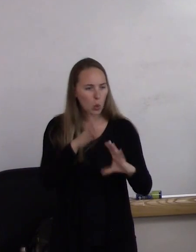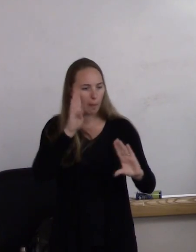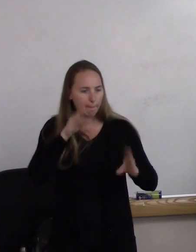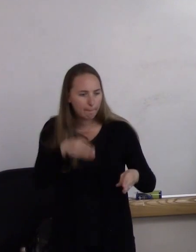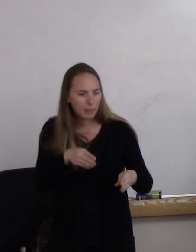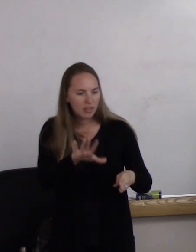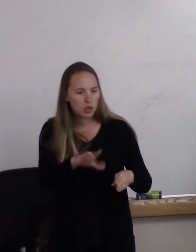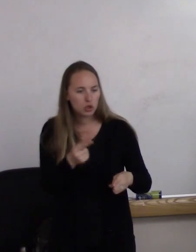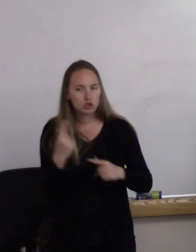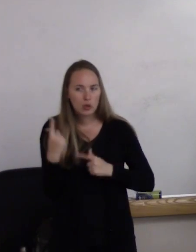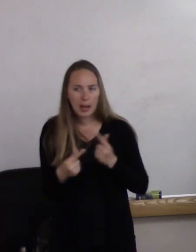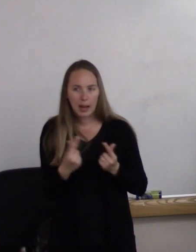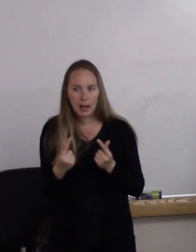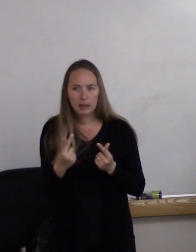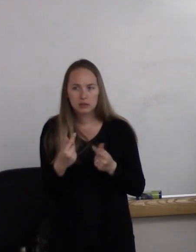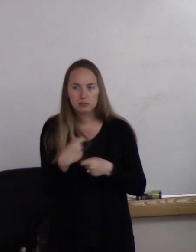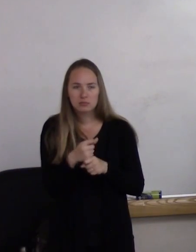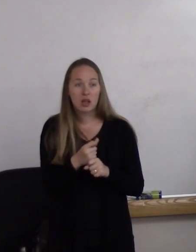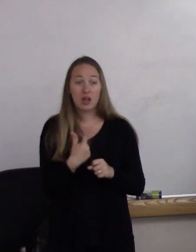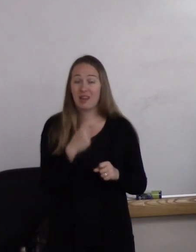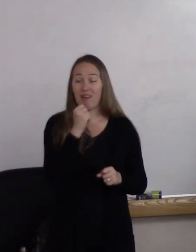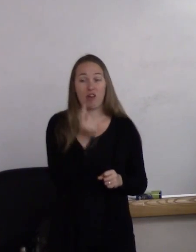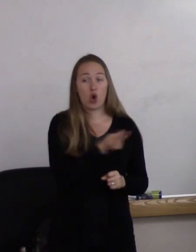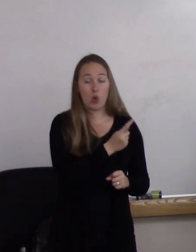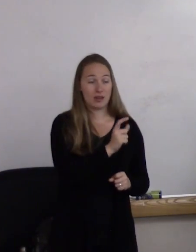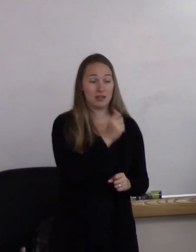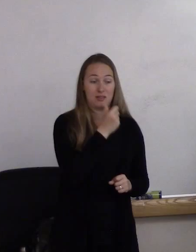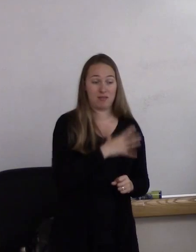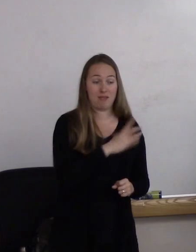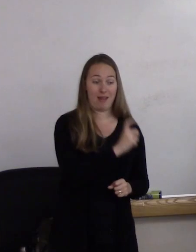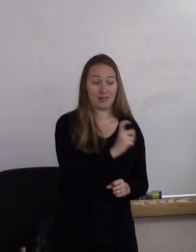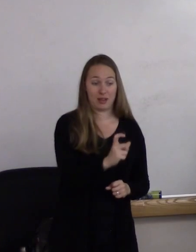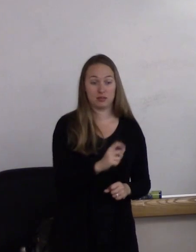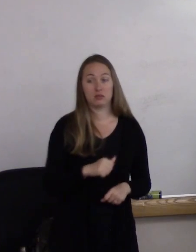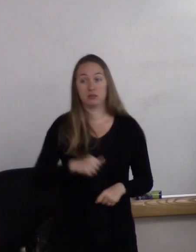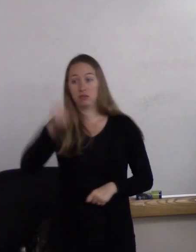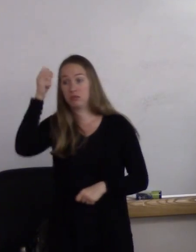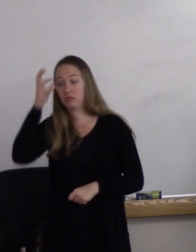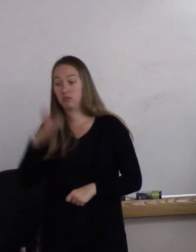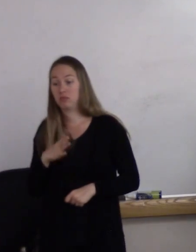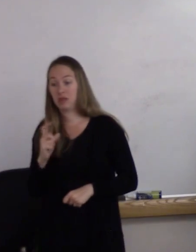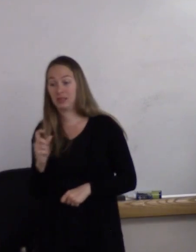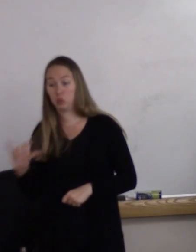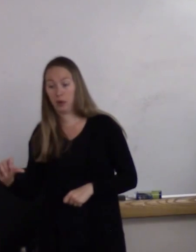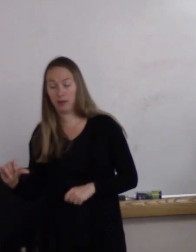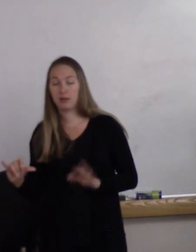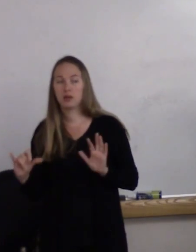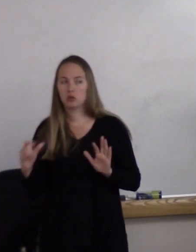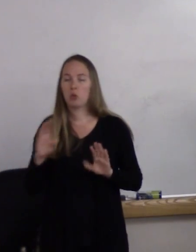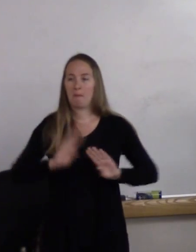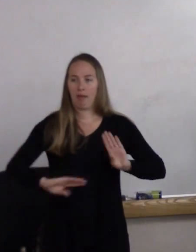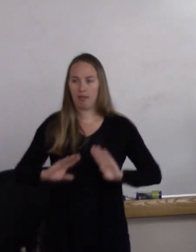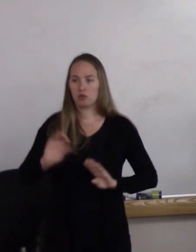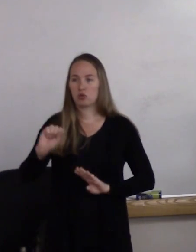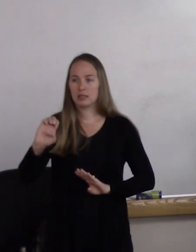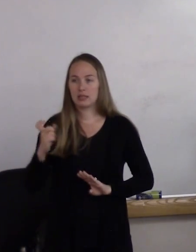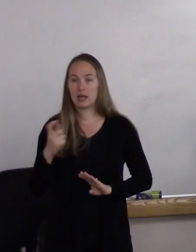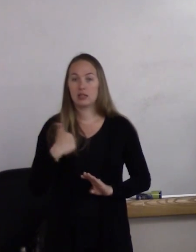we don't always get XX and XY. So biological sex, while we like to think, "Check the box male,"